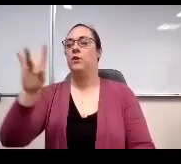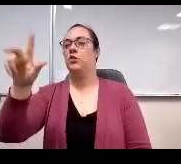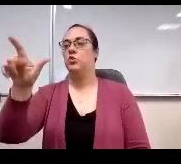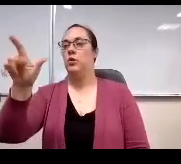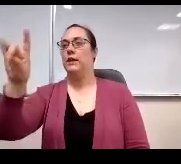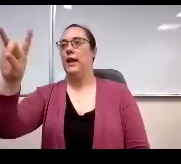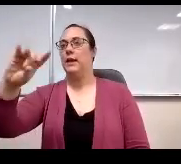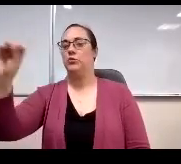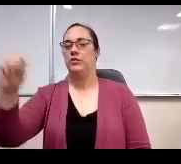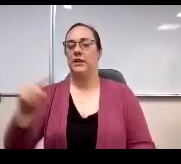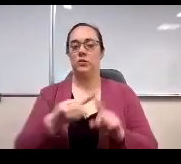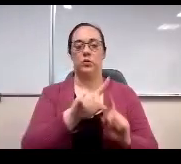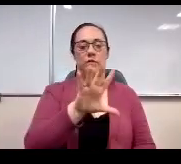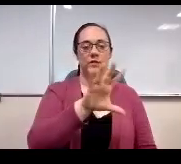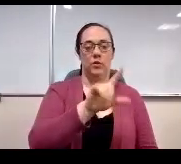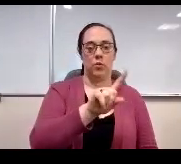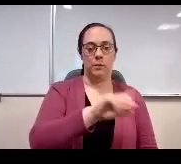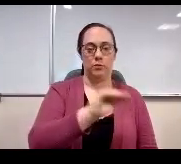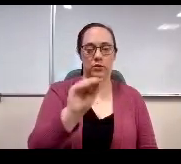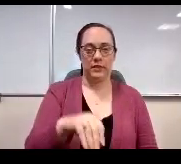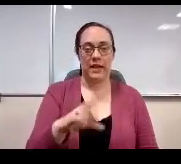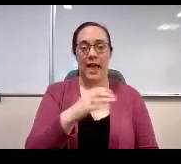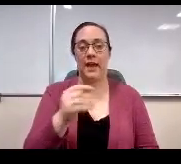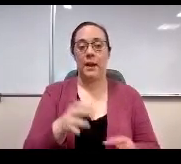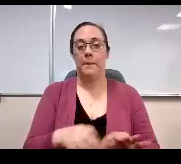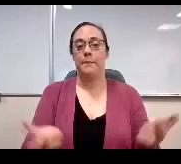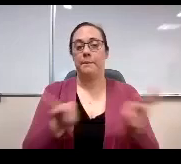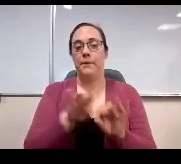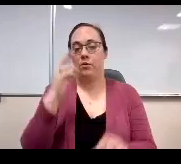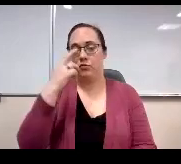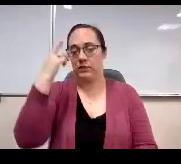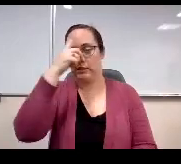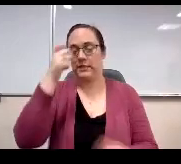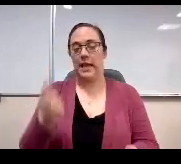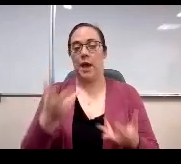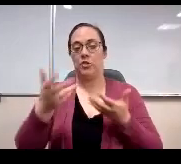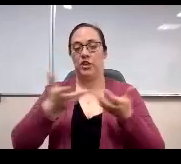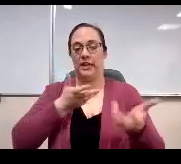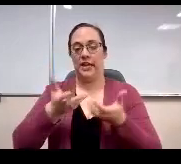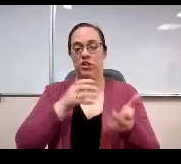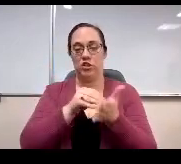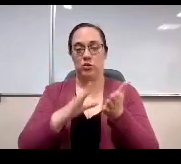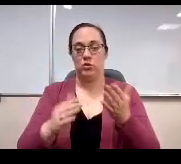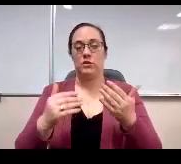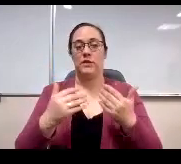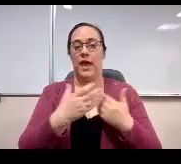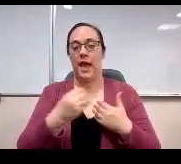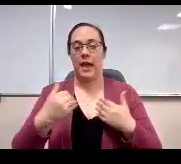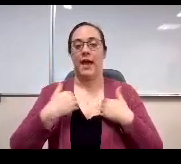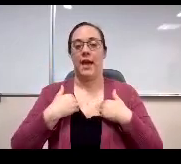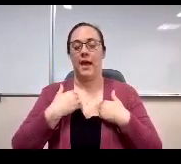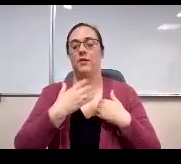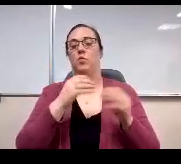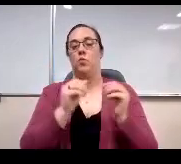and I believe a large contributing factor, is the amount of engagement that teachers had with students during this time. The number of opportunities that